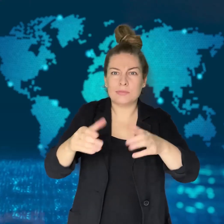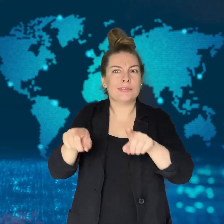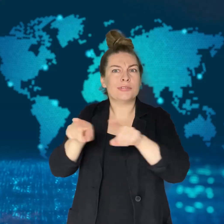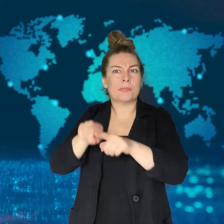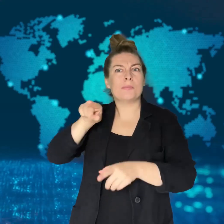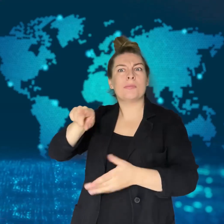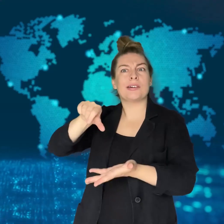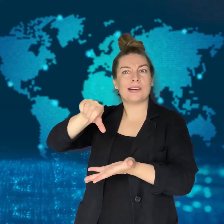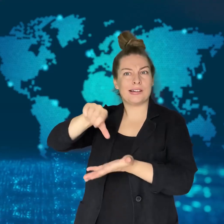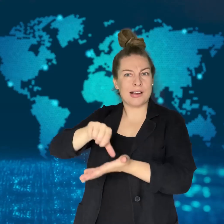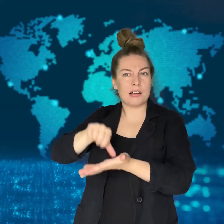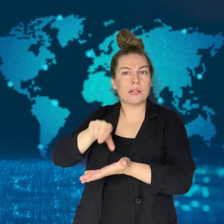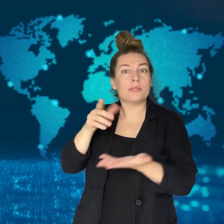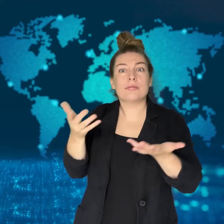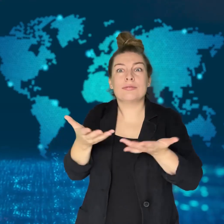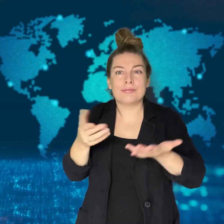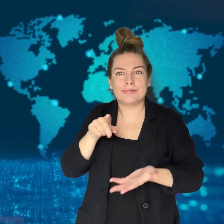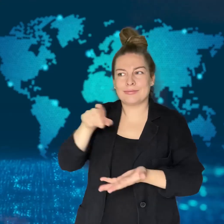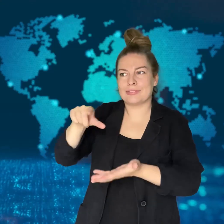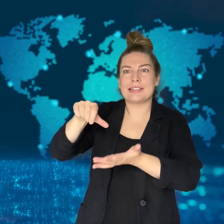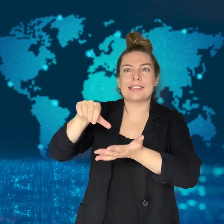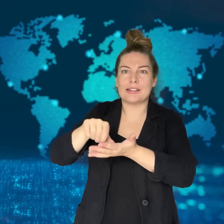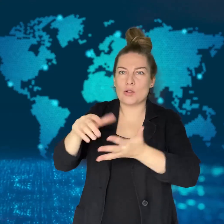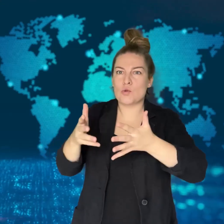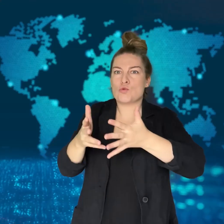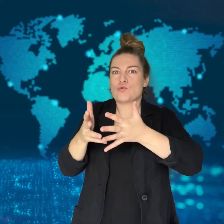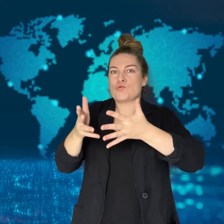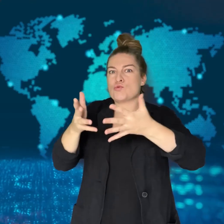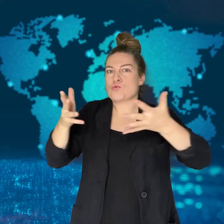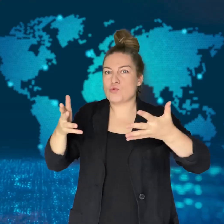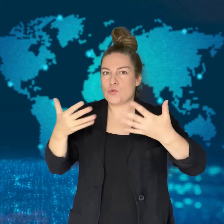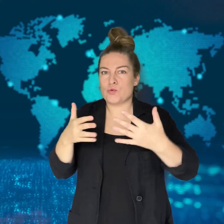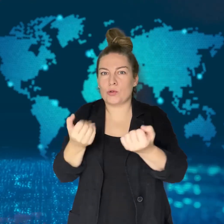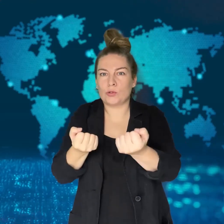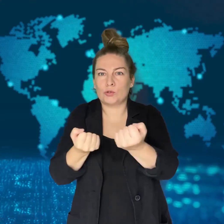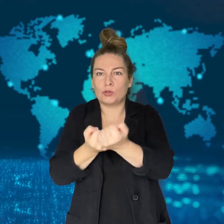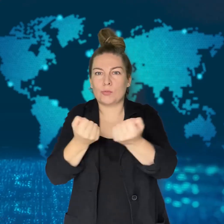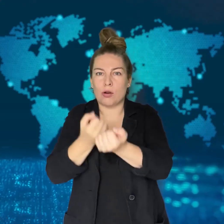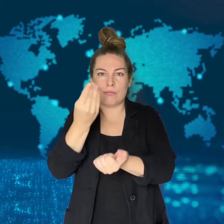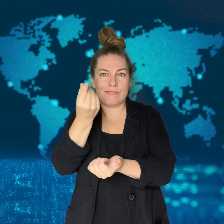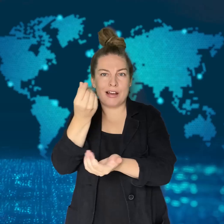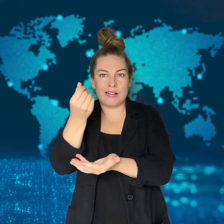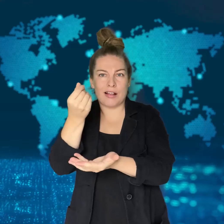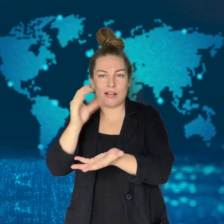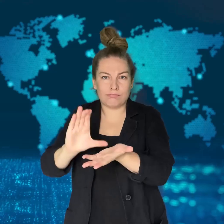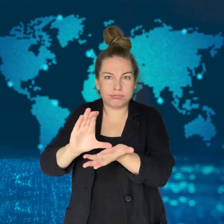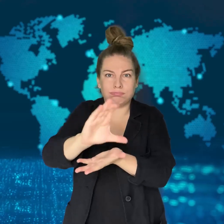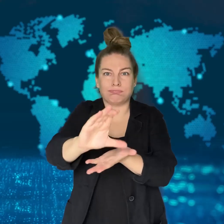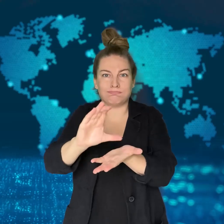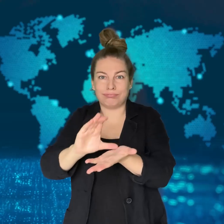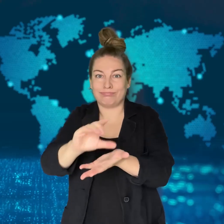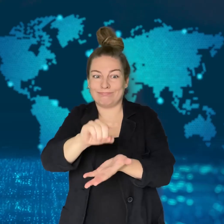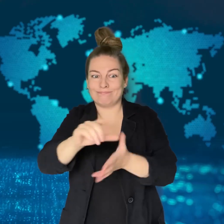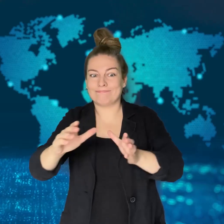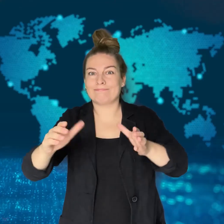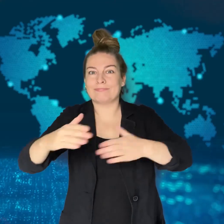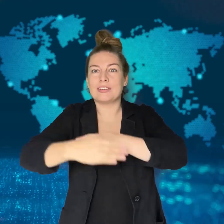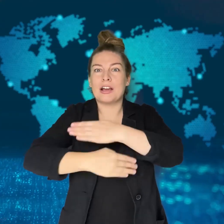Hezbollah's long time goal has been the elimination of